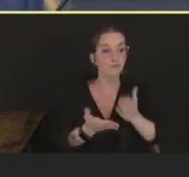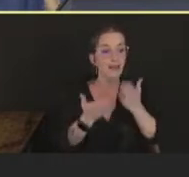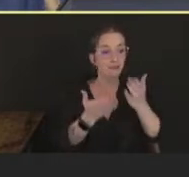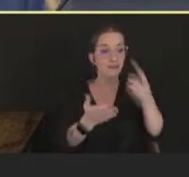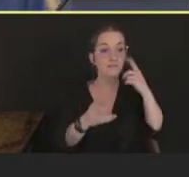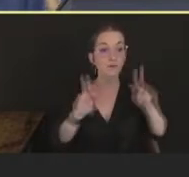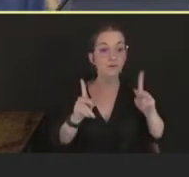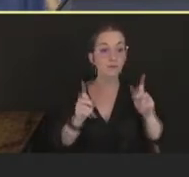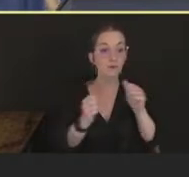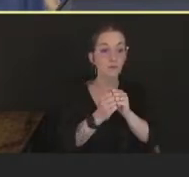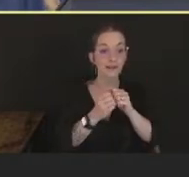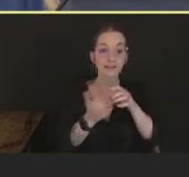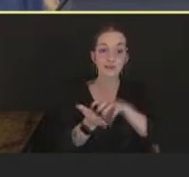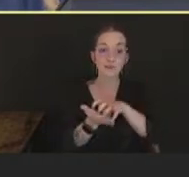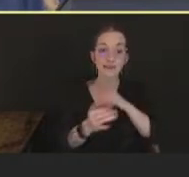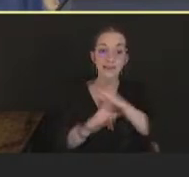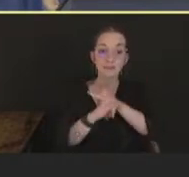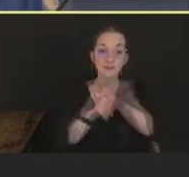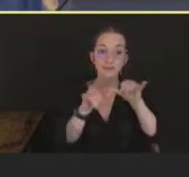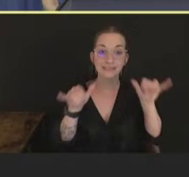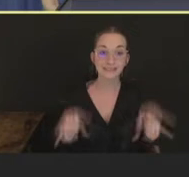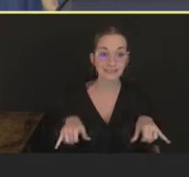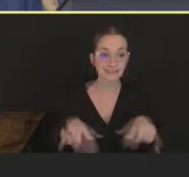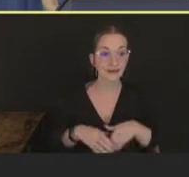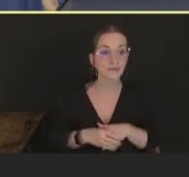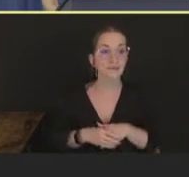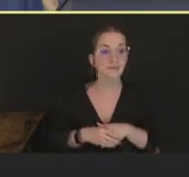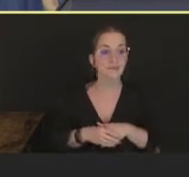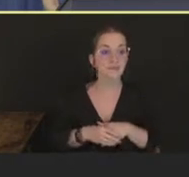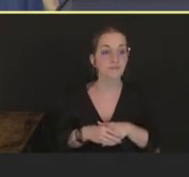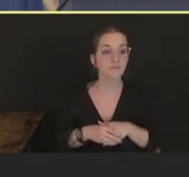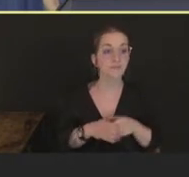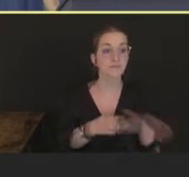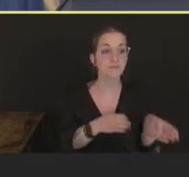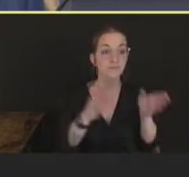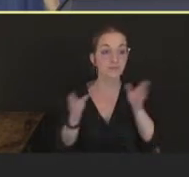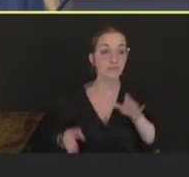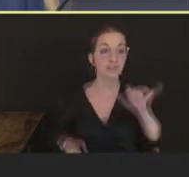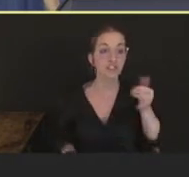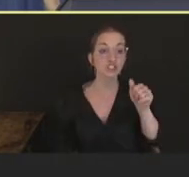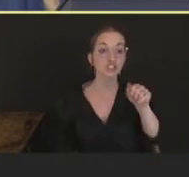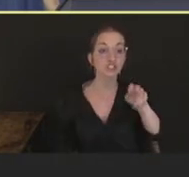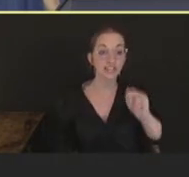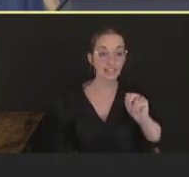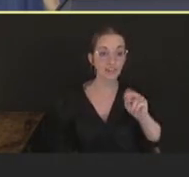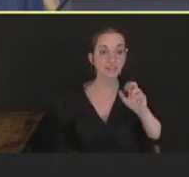In contrast, JYNNEOS is a third generation vaccine based on a live attenuated non-replicating